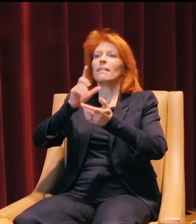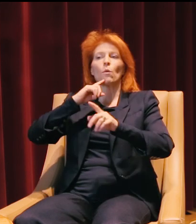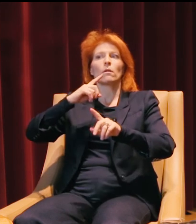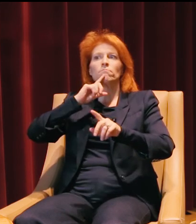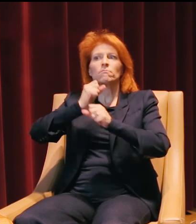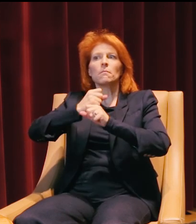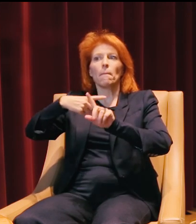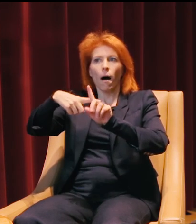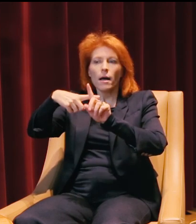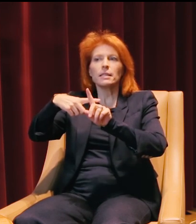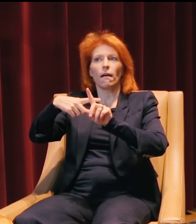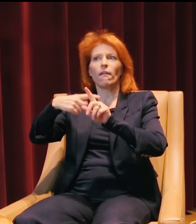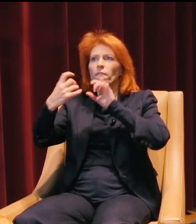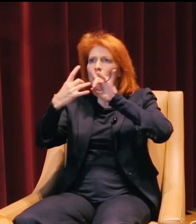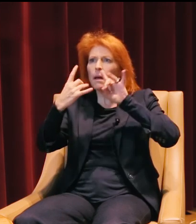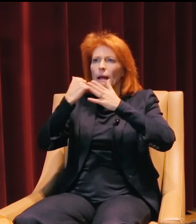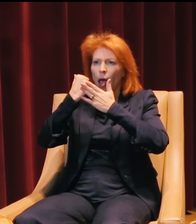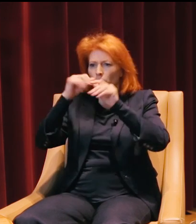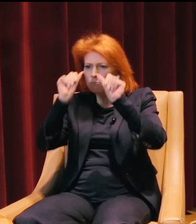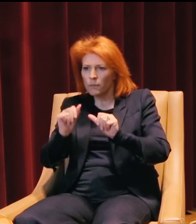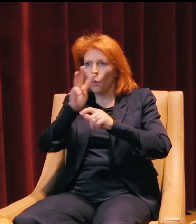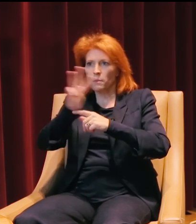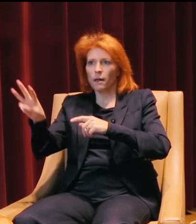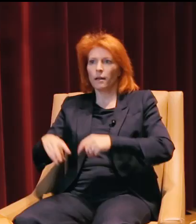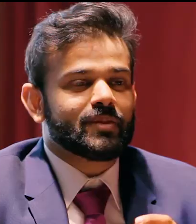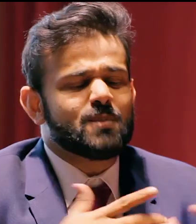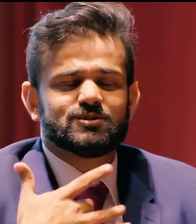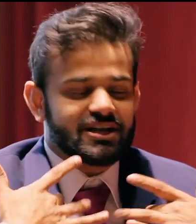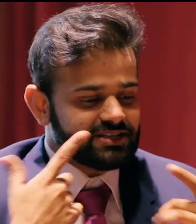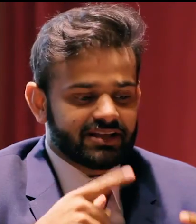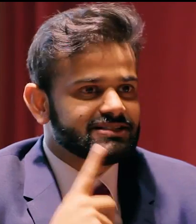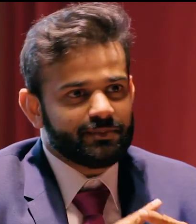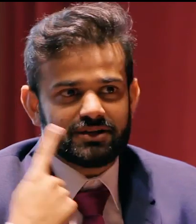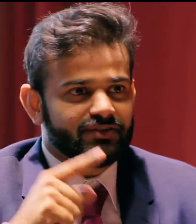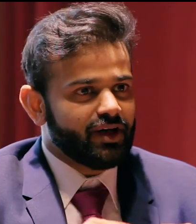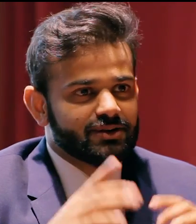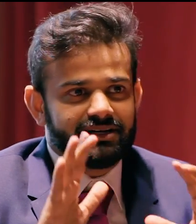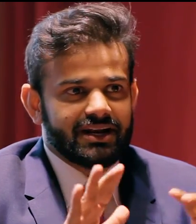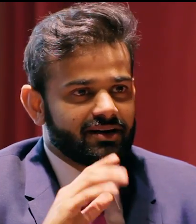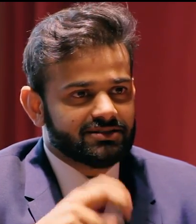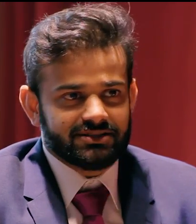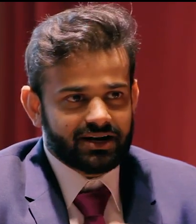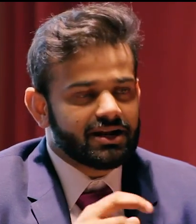and really helped us mold and shape the website. I'm so excited for you